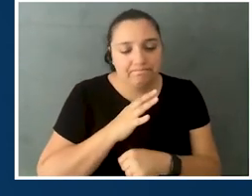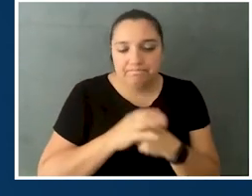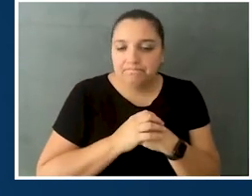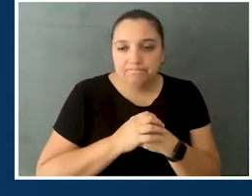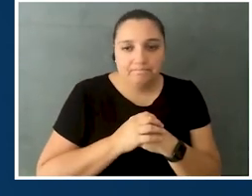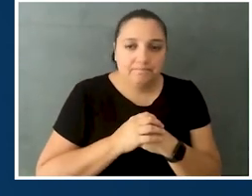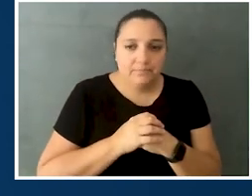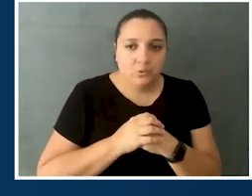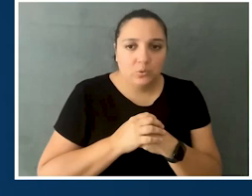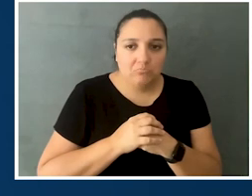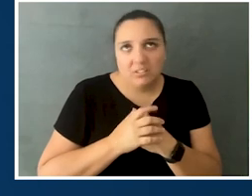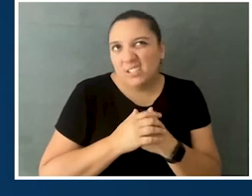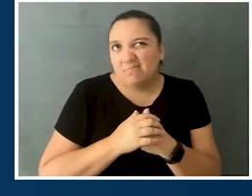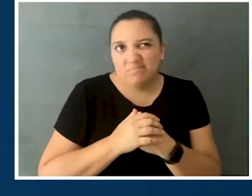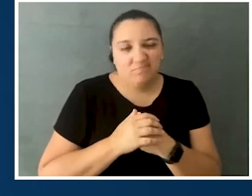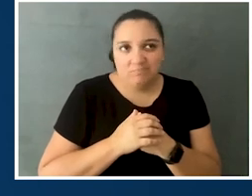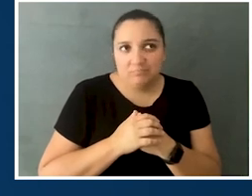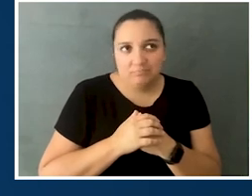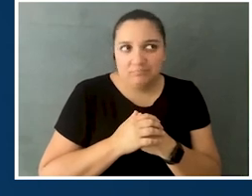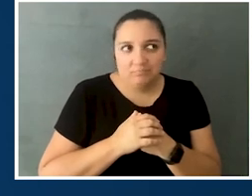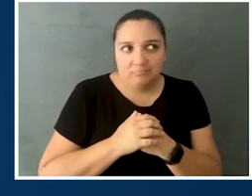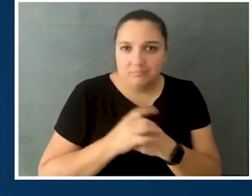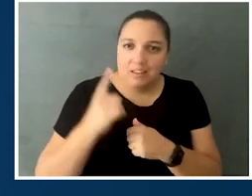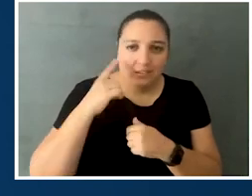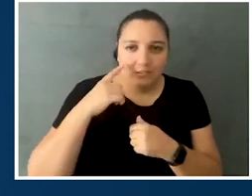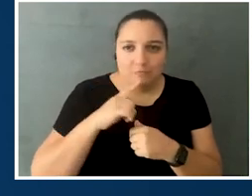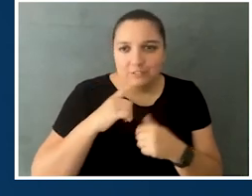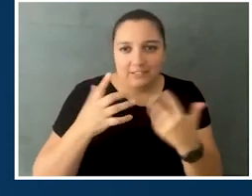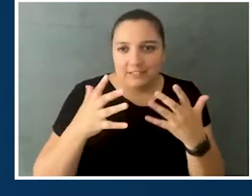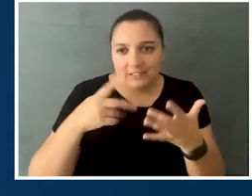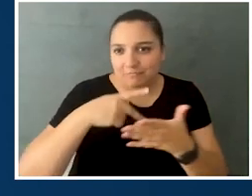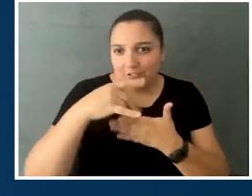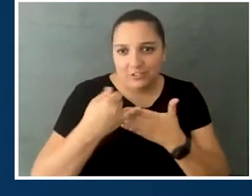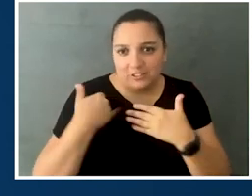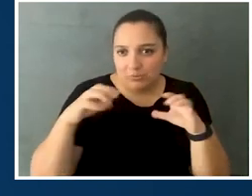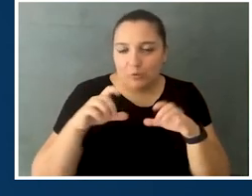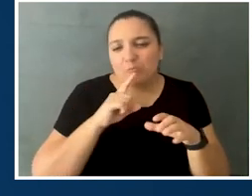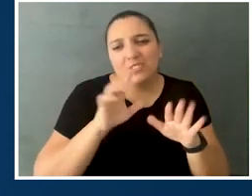but, yeah, that's just what I would say is the project out. I'm really glad